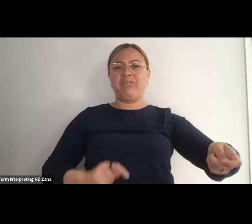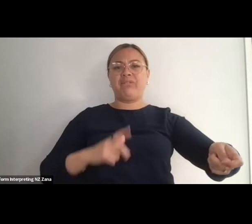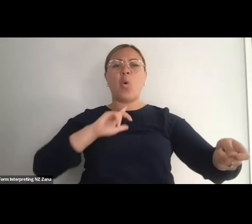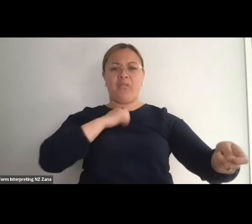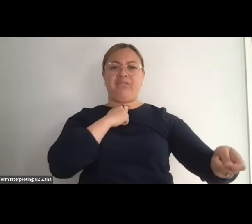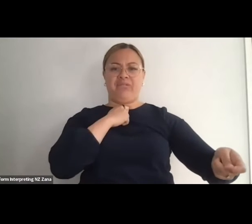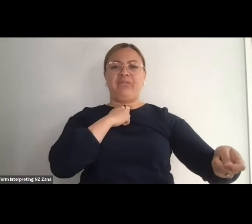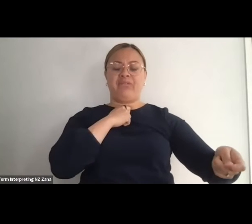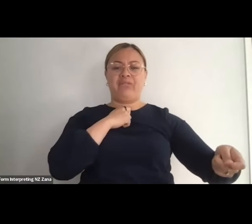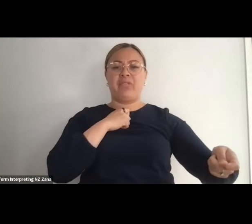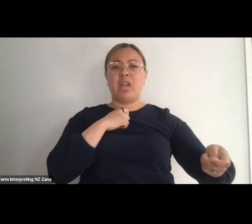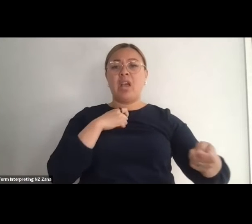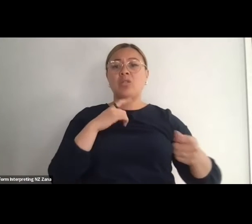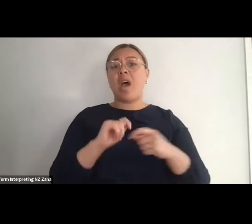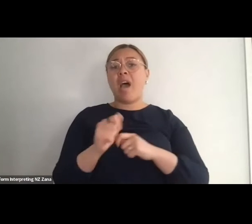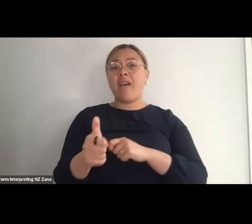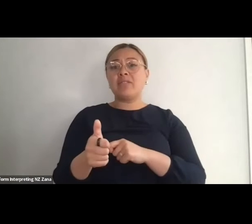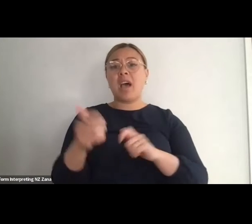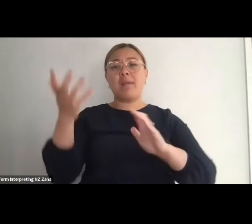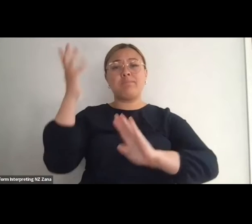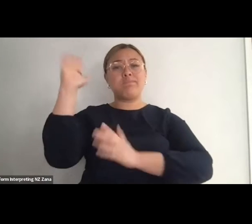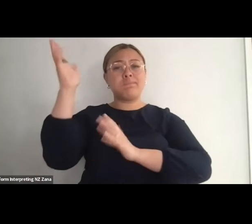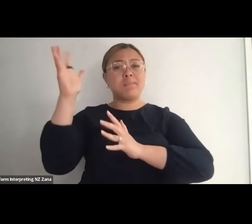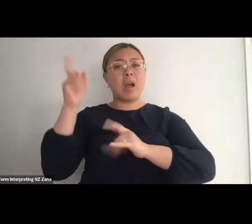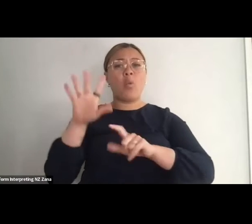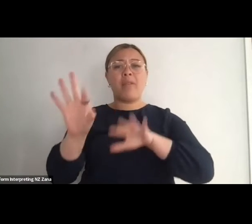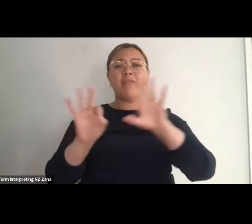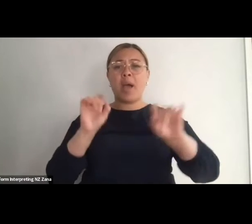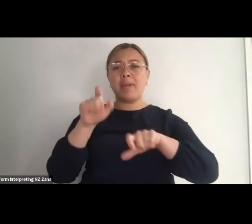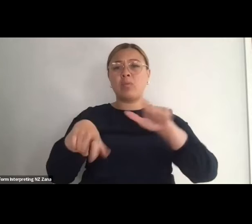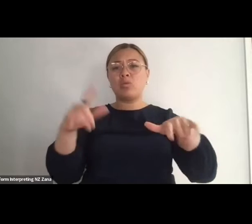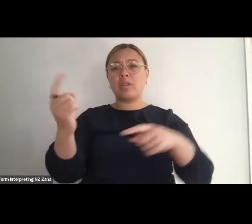ask questions, to engage and you can either do this over the chat or you can turn your mic back